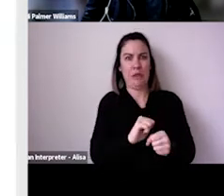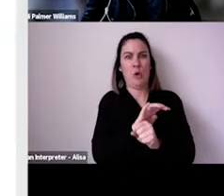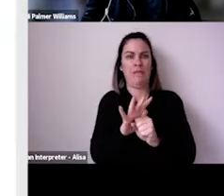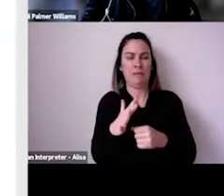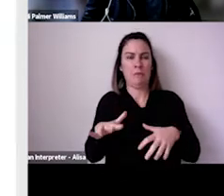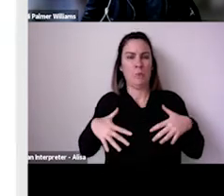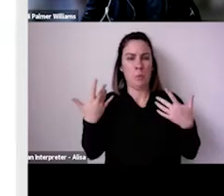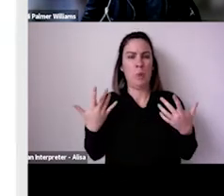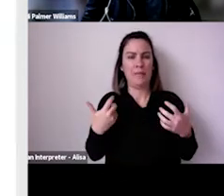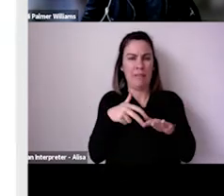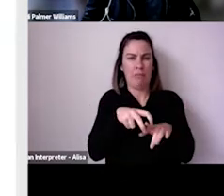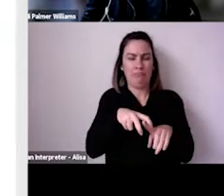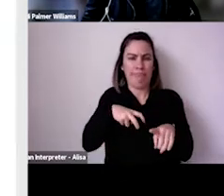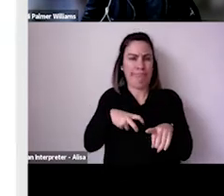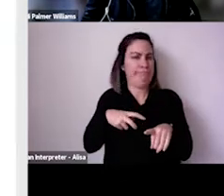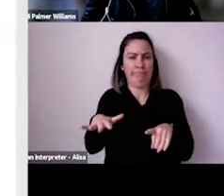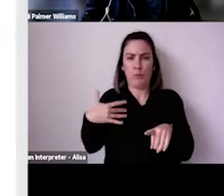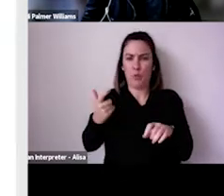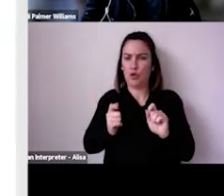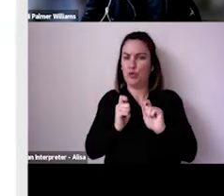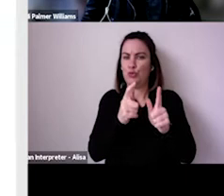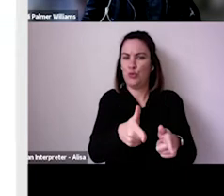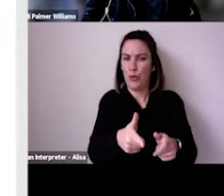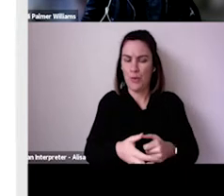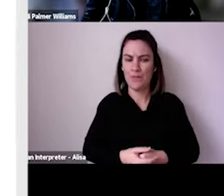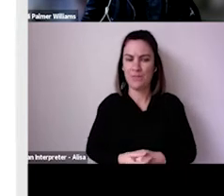But our vaccination program rolled out on December 14th and by the end of May we saw